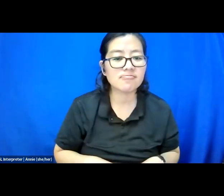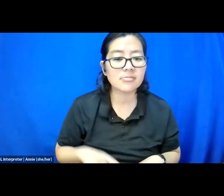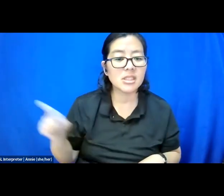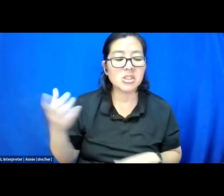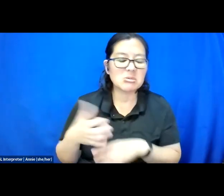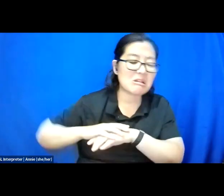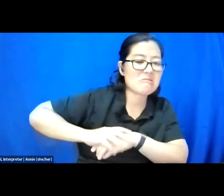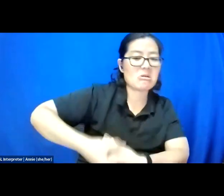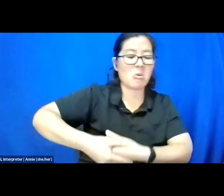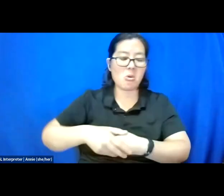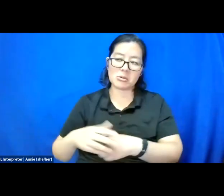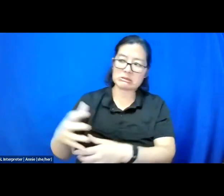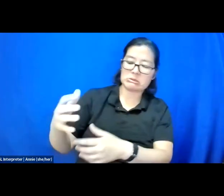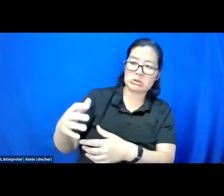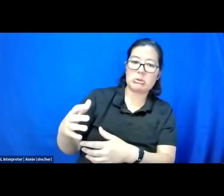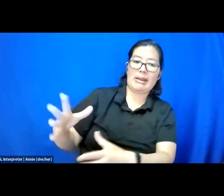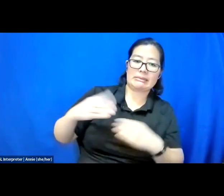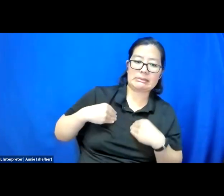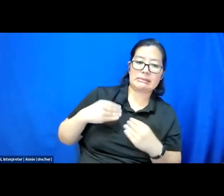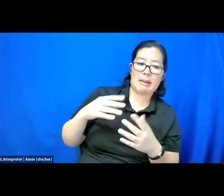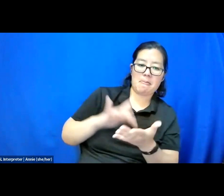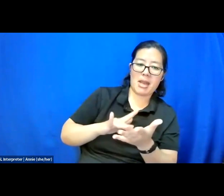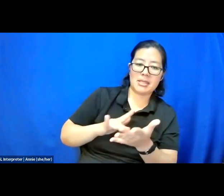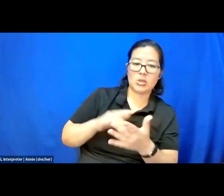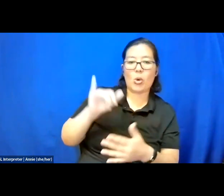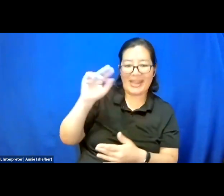to receive medicine or inpatient services.